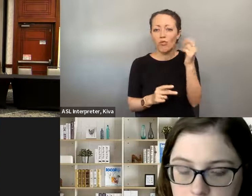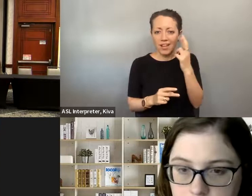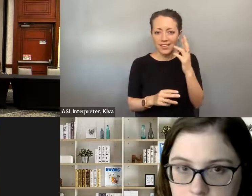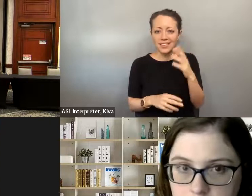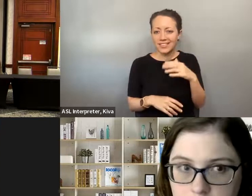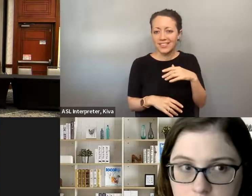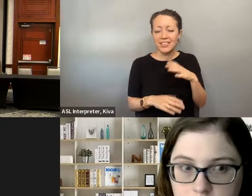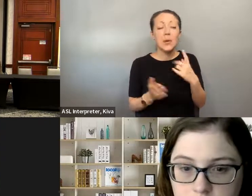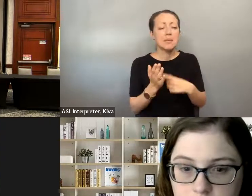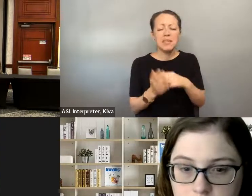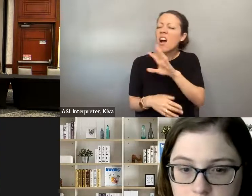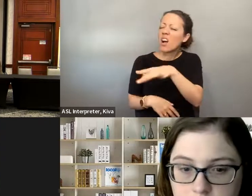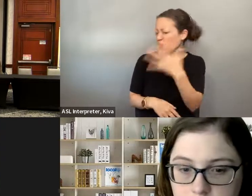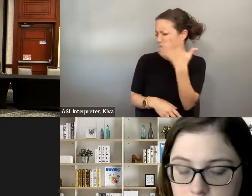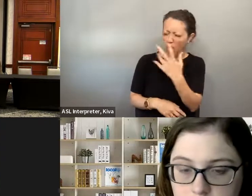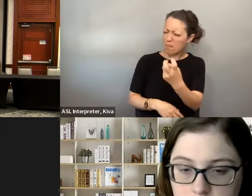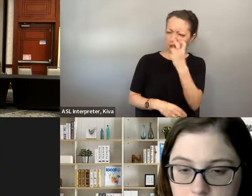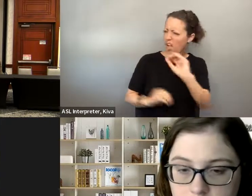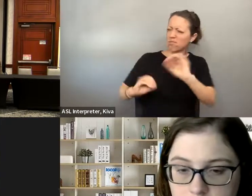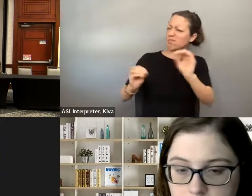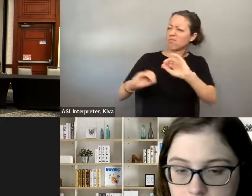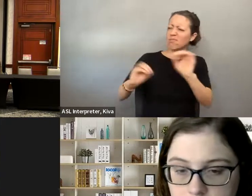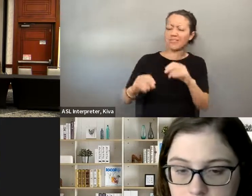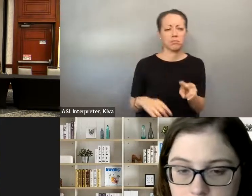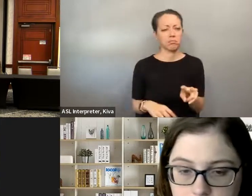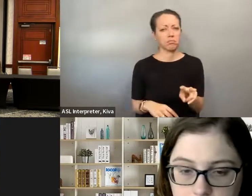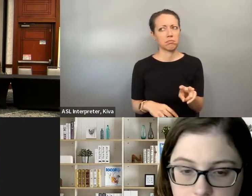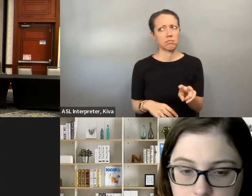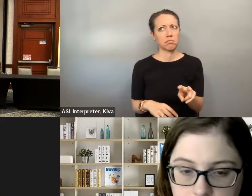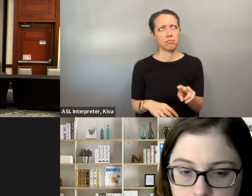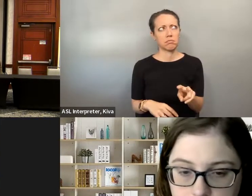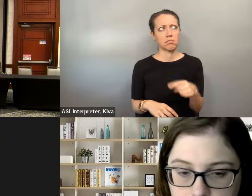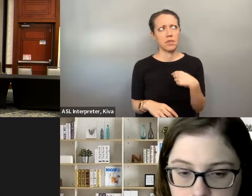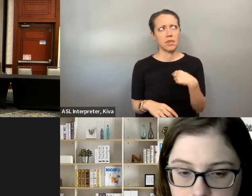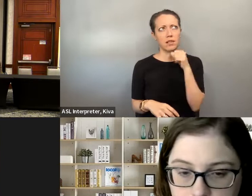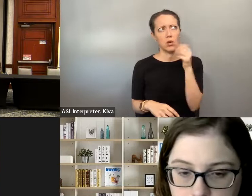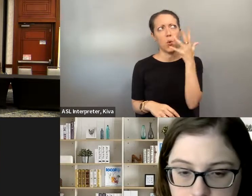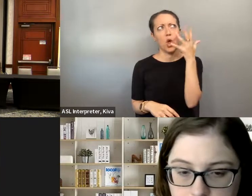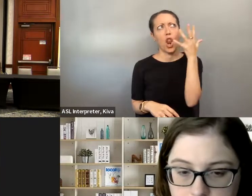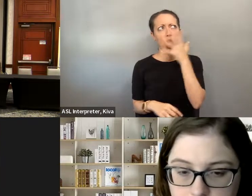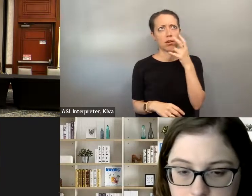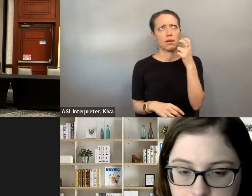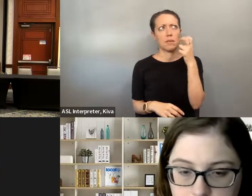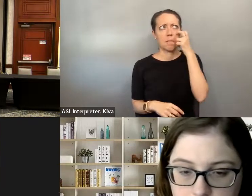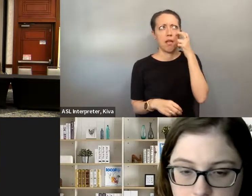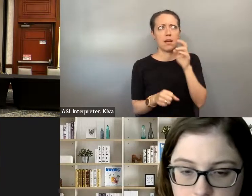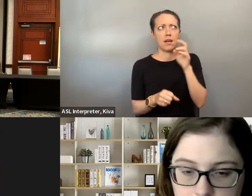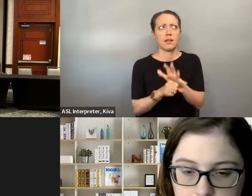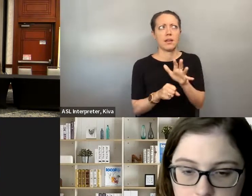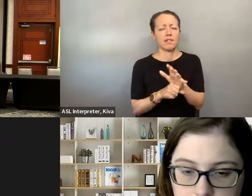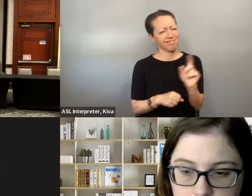Etc. Might not be as visible. So sometimes that happens, however, I know I've been told. so sometimes that happens. However, I know I've been told Well, you don't look good enough, and that's kind of interesting.